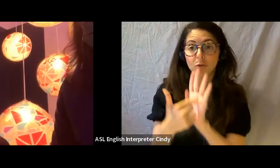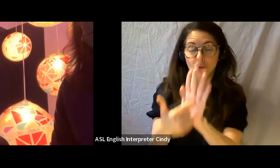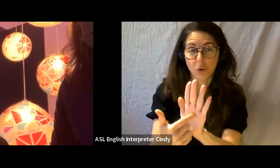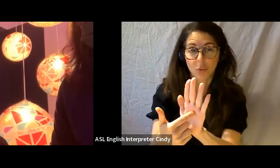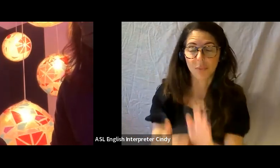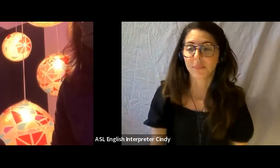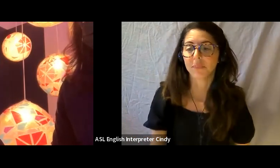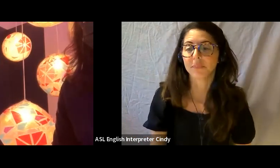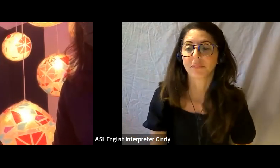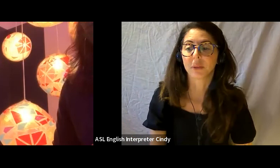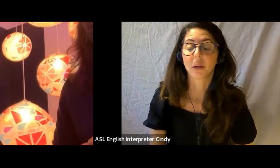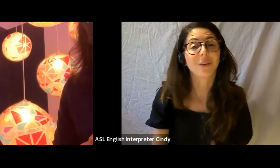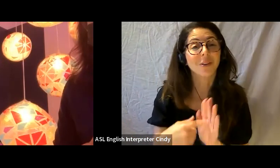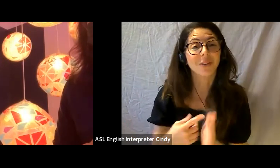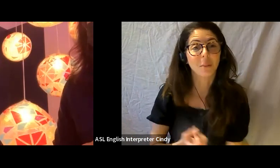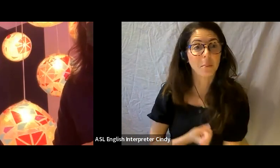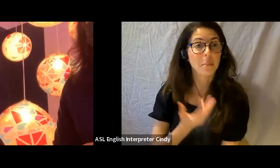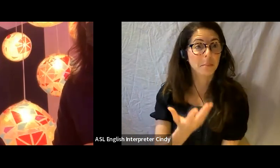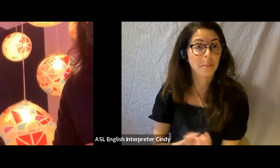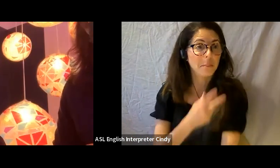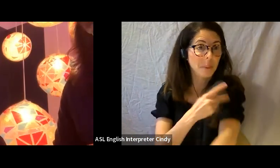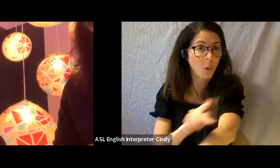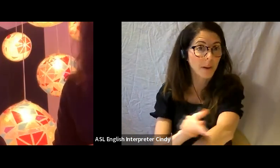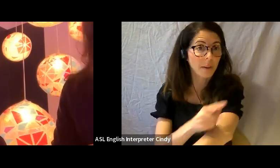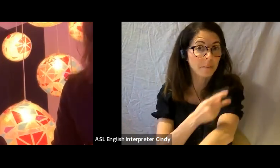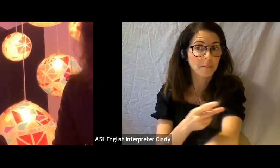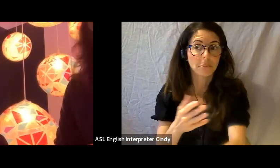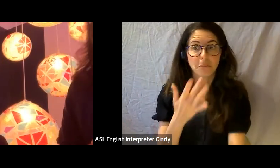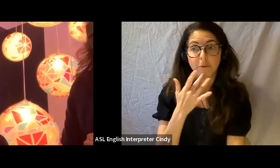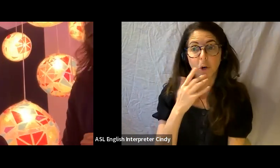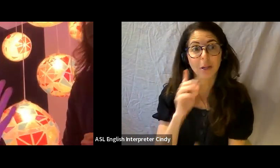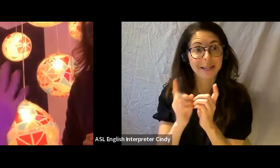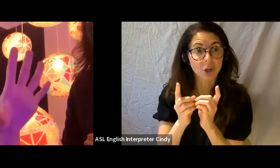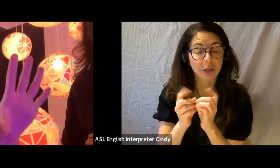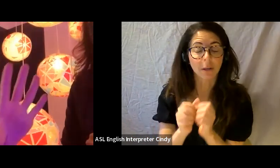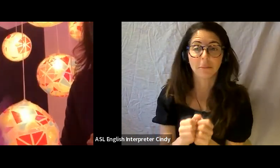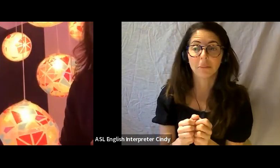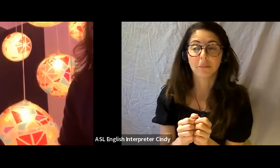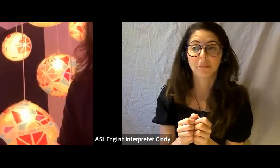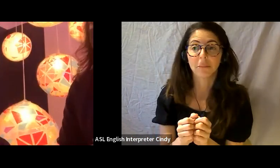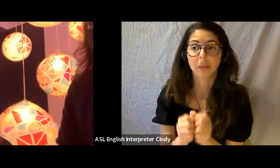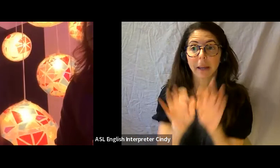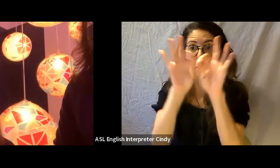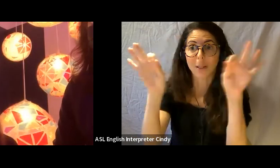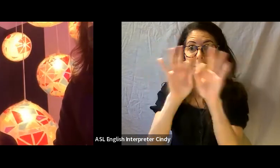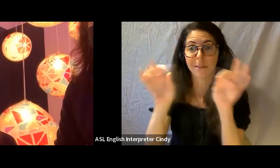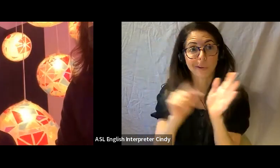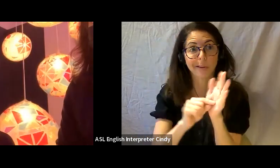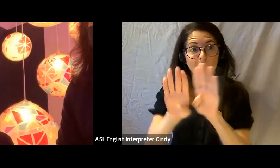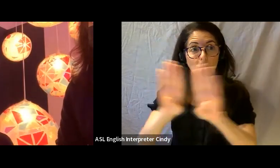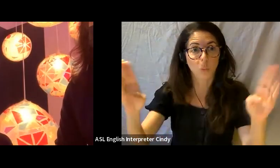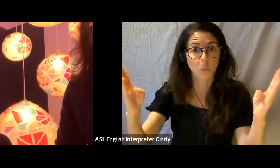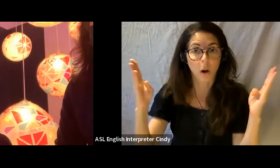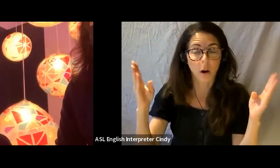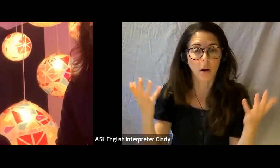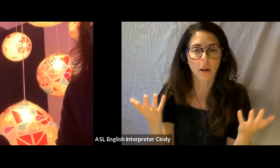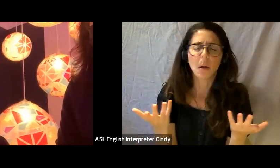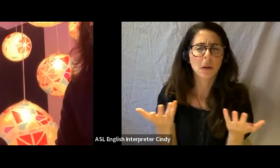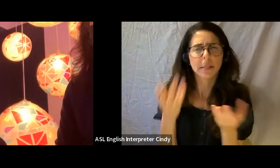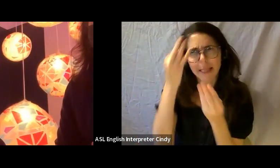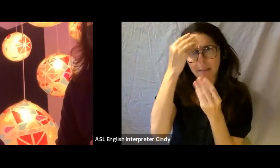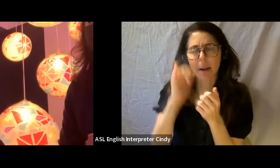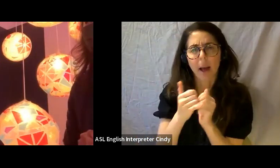So, you know, if it’s a poem do you want it just digitally shared, printed, on the wall? You know, think through that component. But yes, writing is totally allowed.